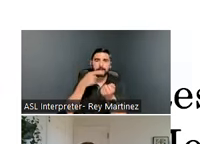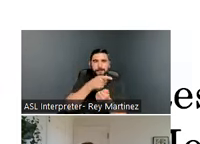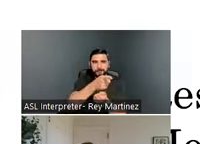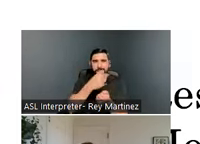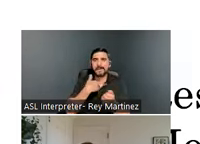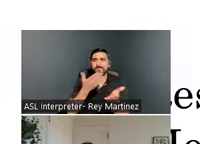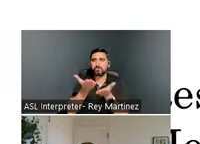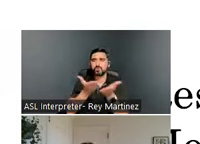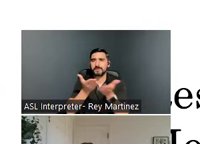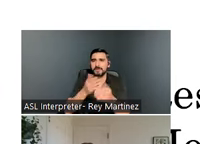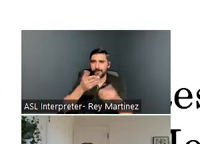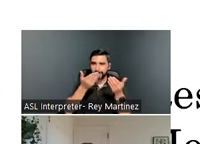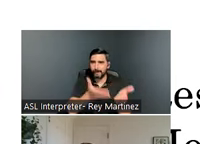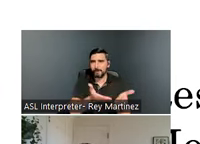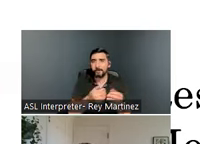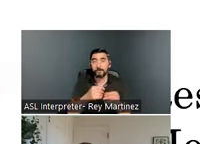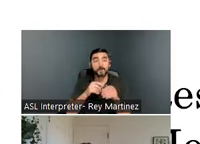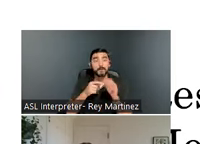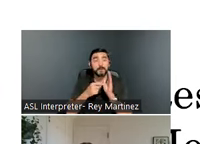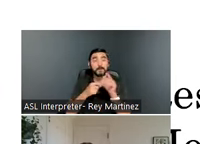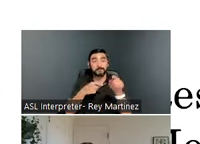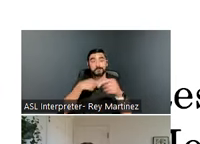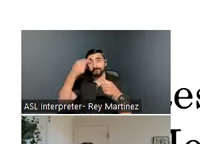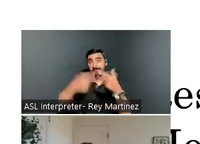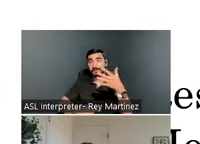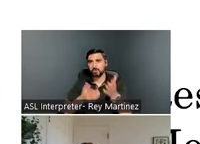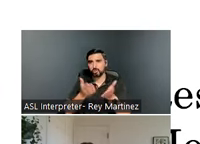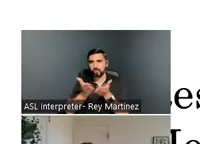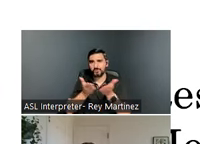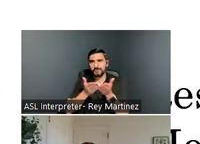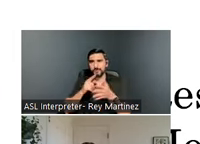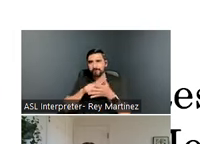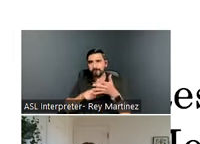provide onsite. It’s really important to know that individuals, like I already mentioned,